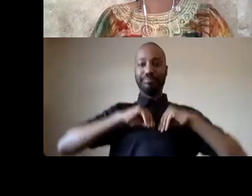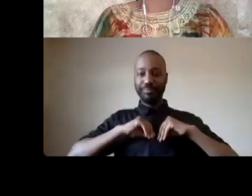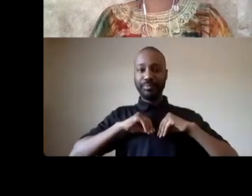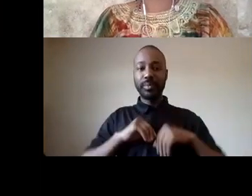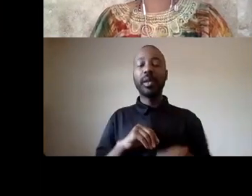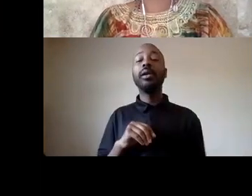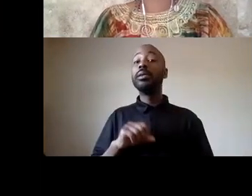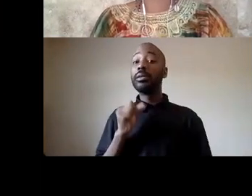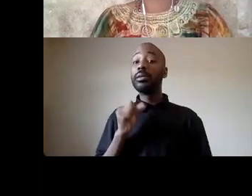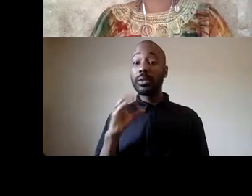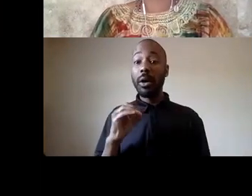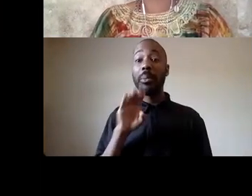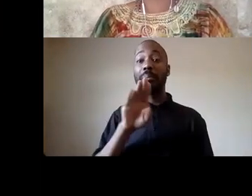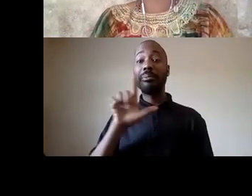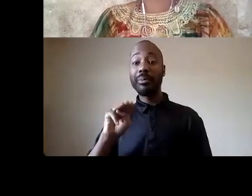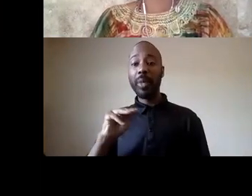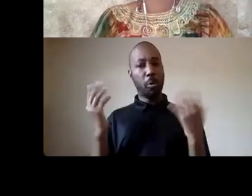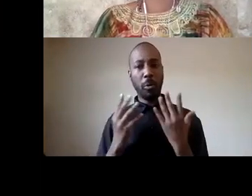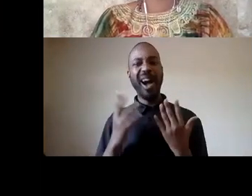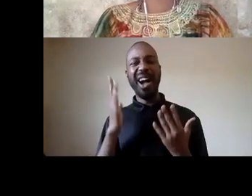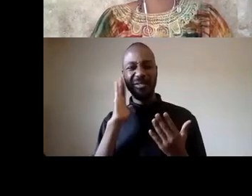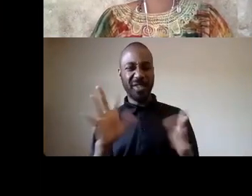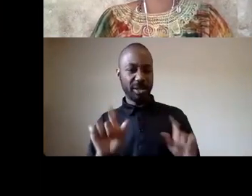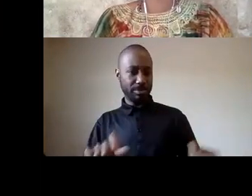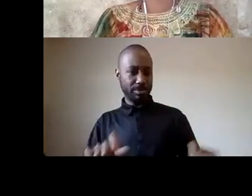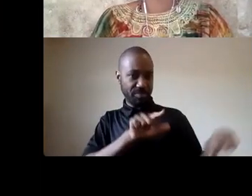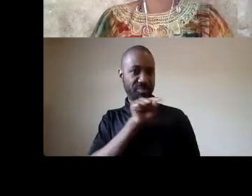black lives matter is working for a world where black lives are no longer